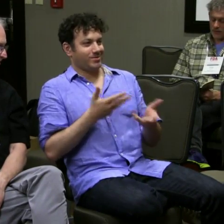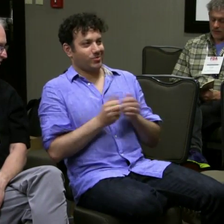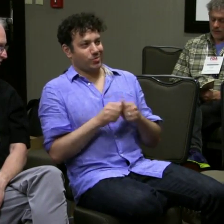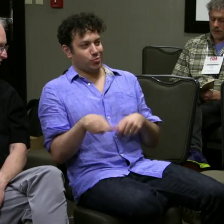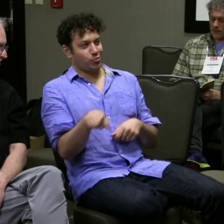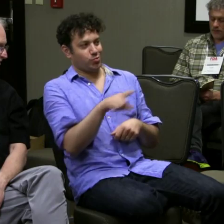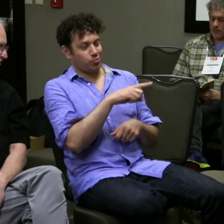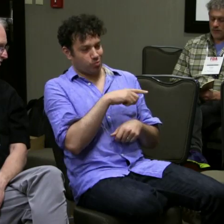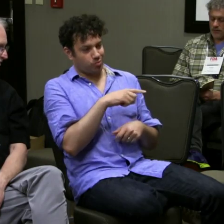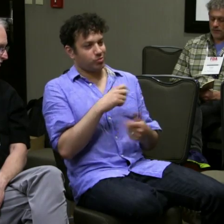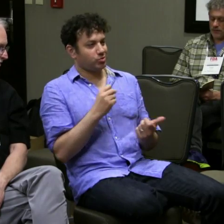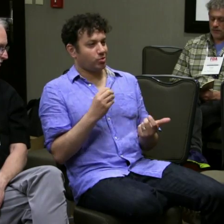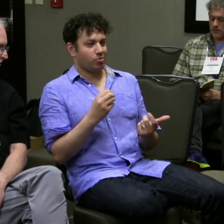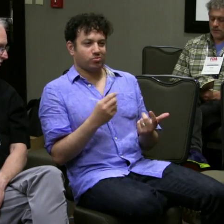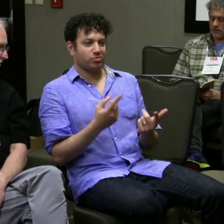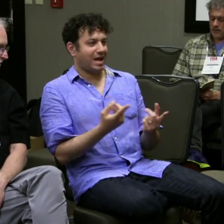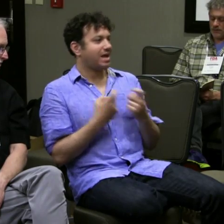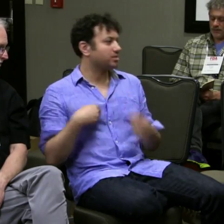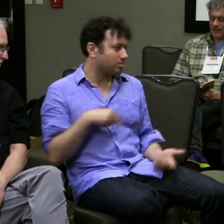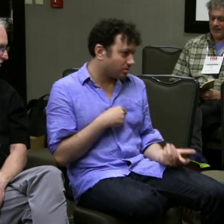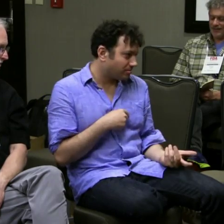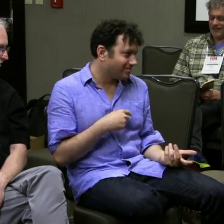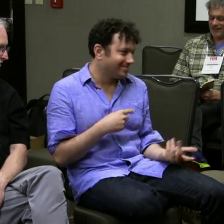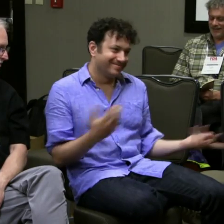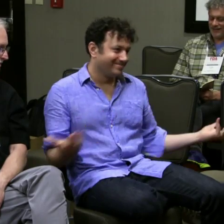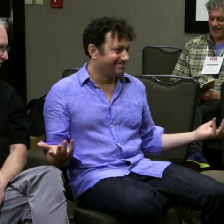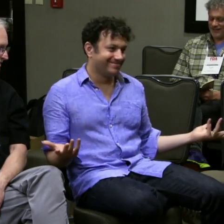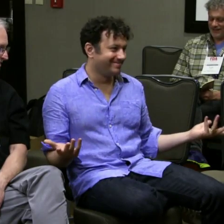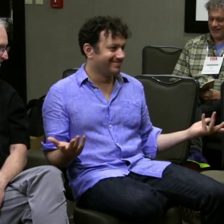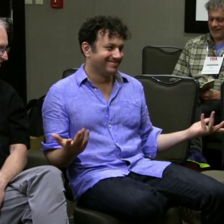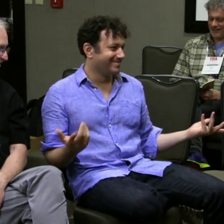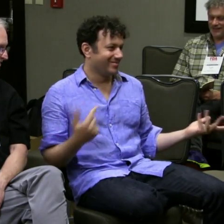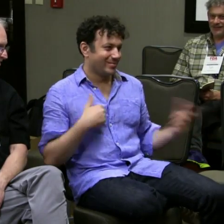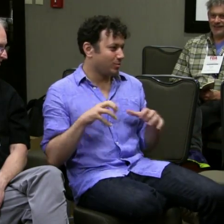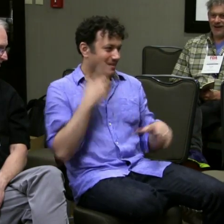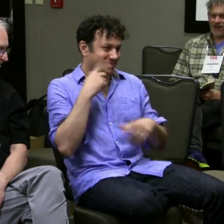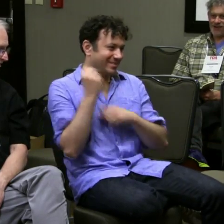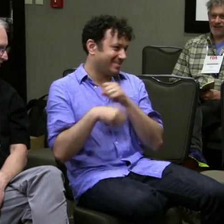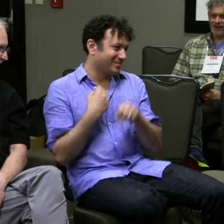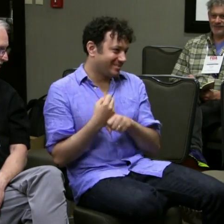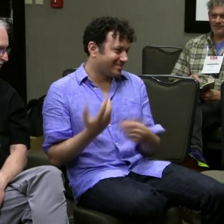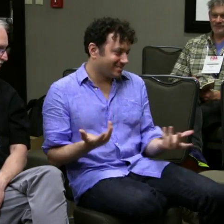with deaf people? Trust us, we know how to communicate with you. Just ask us.